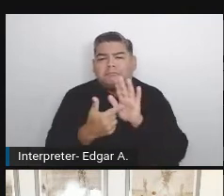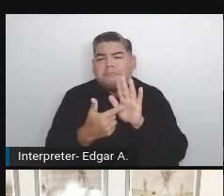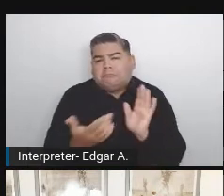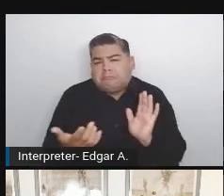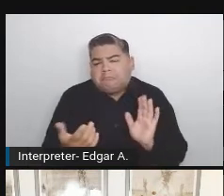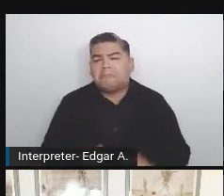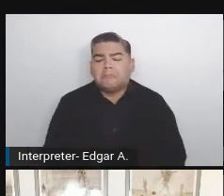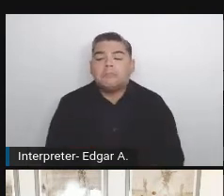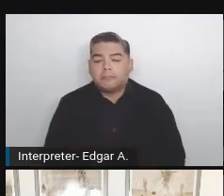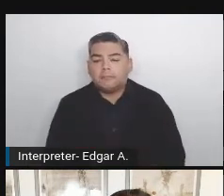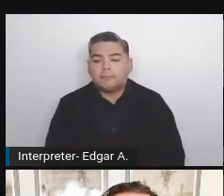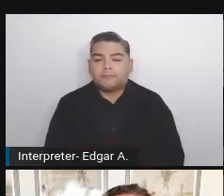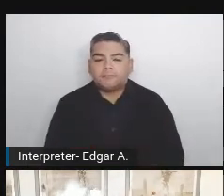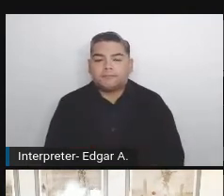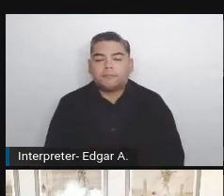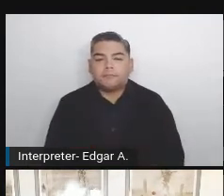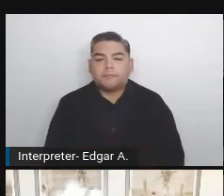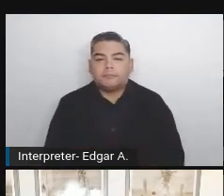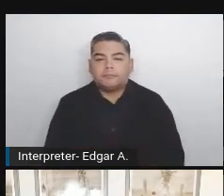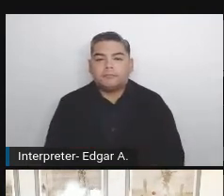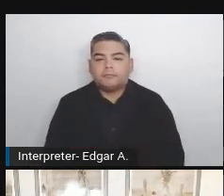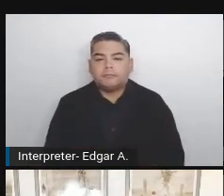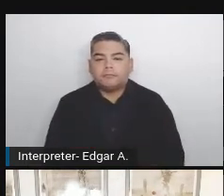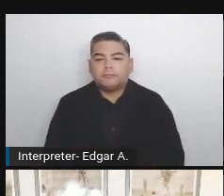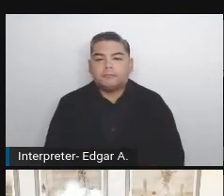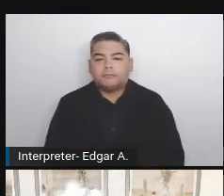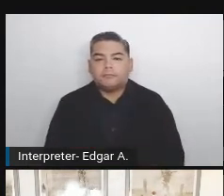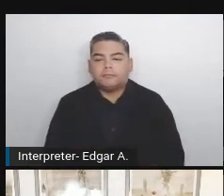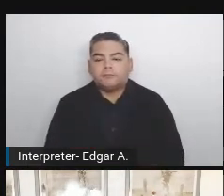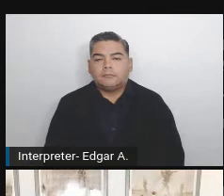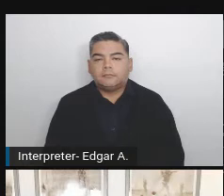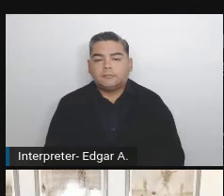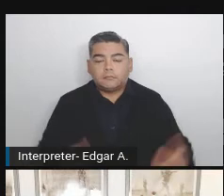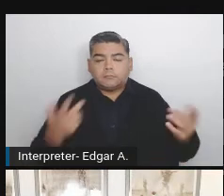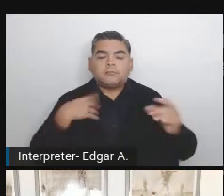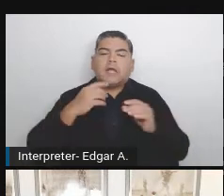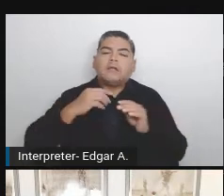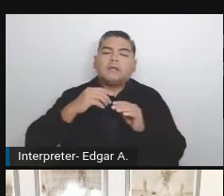What are the biggest pros of automating accessibility testing?